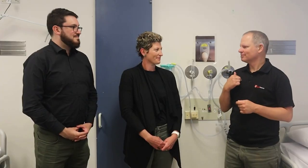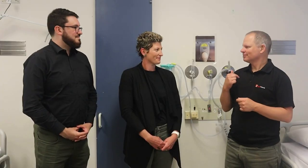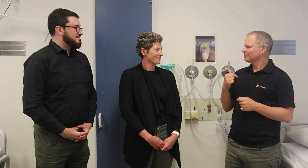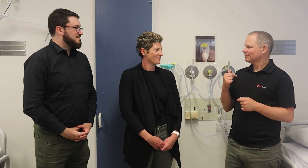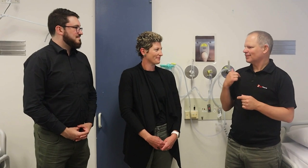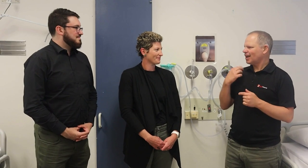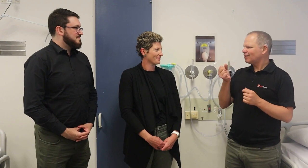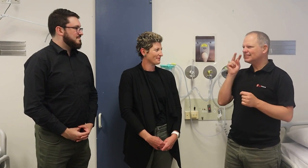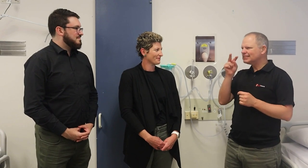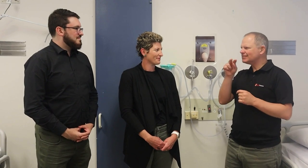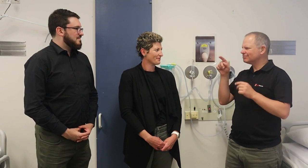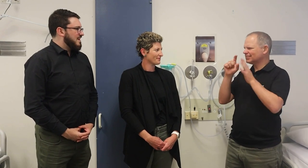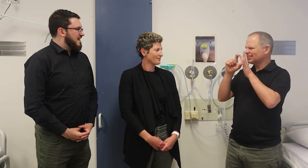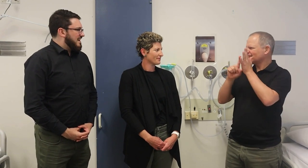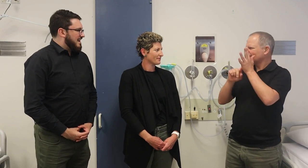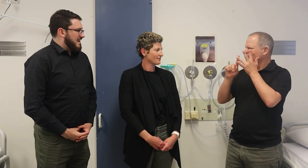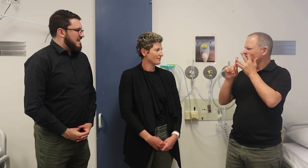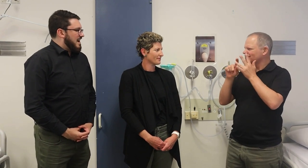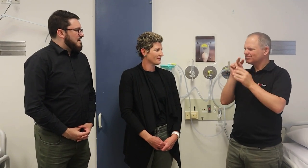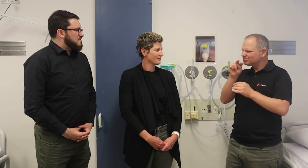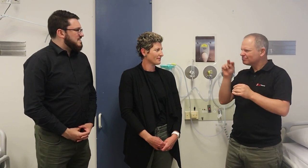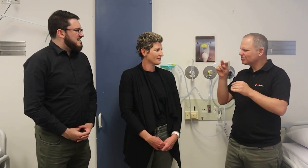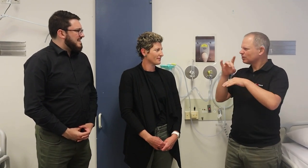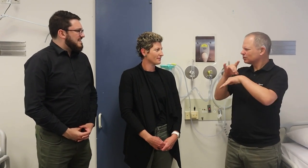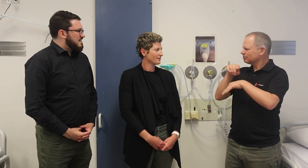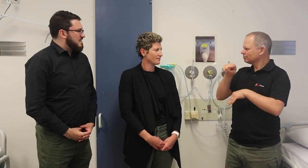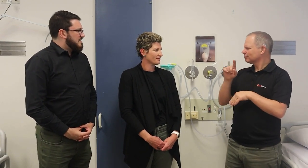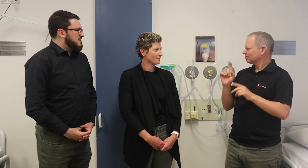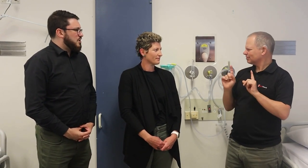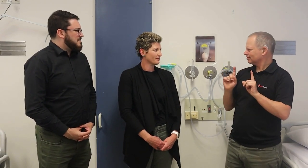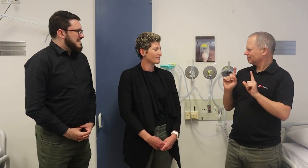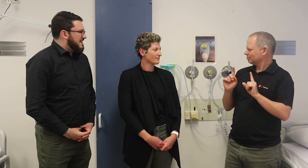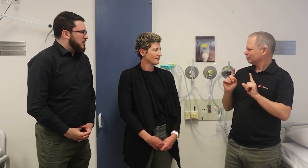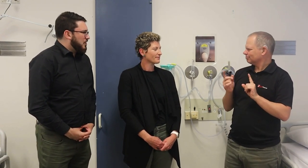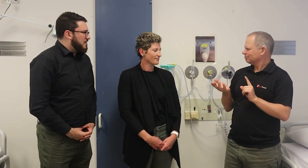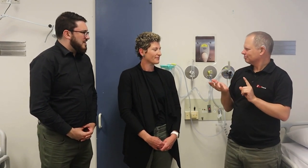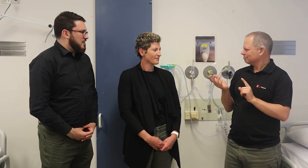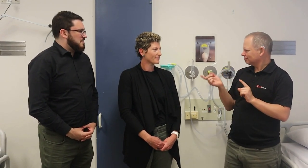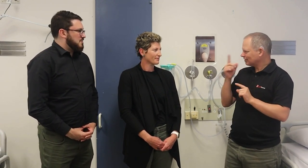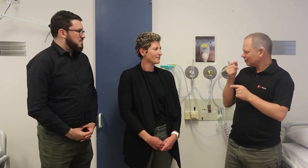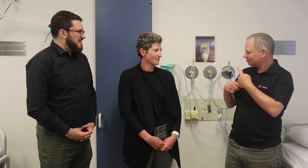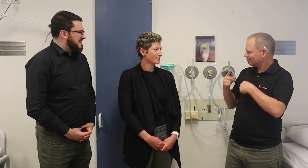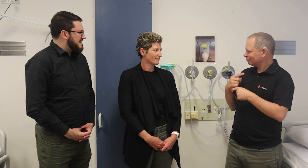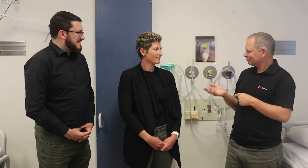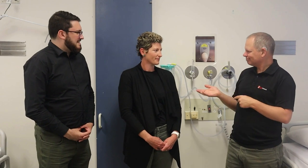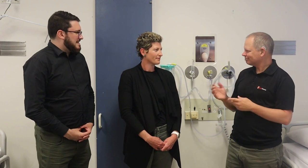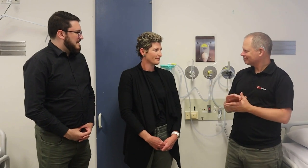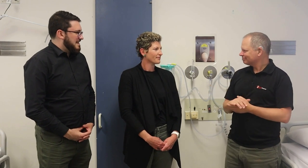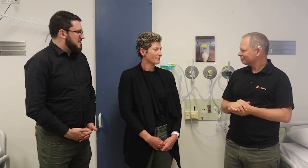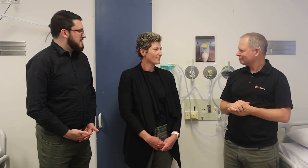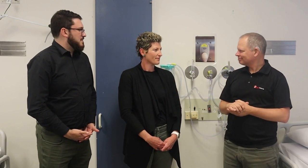Hi there. I've seen the term DLO in hospitals. What exactly does that mean? Can you tell me what a DLO is?